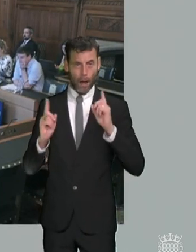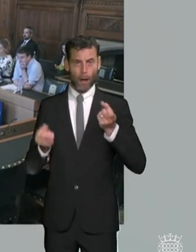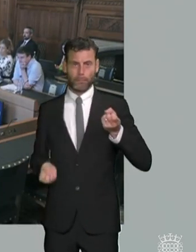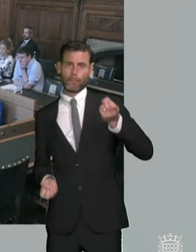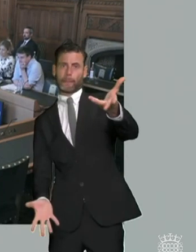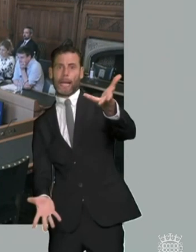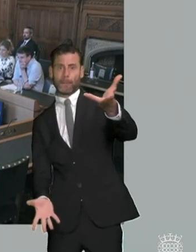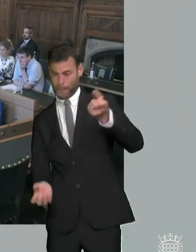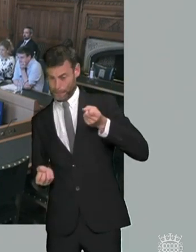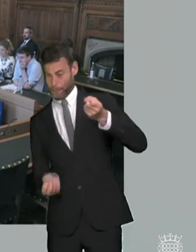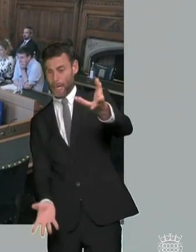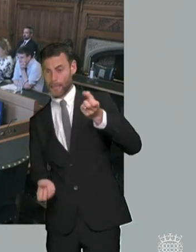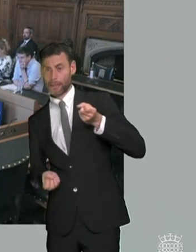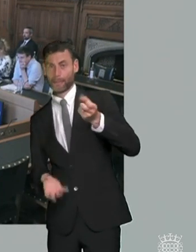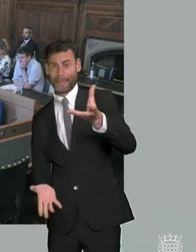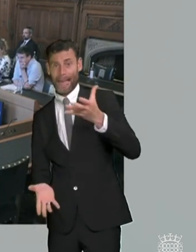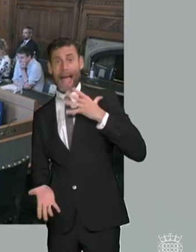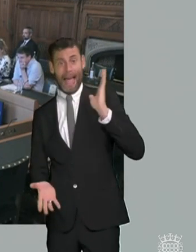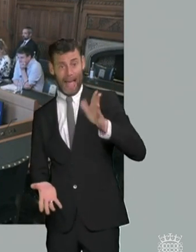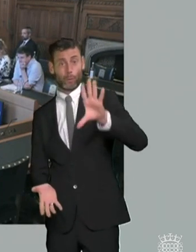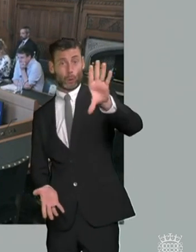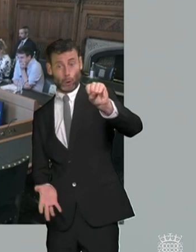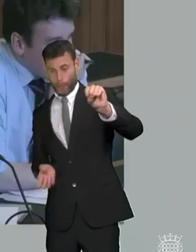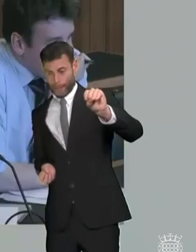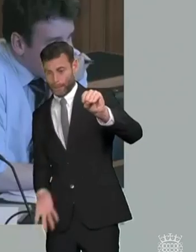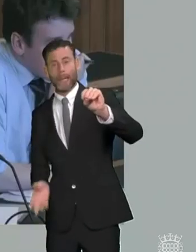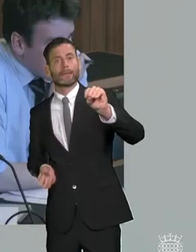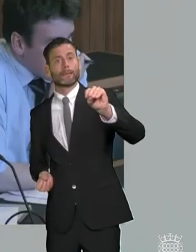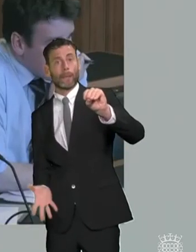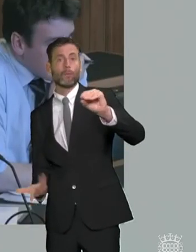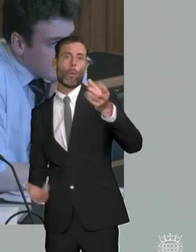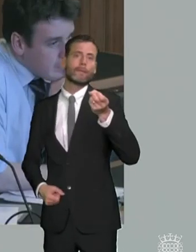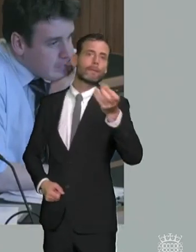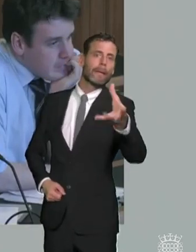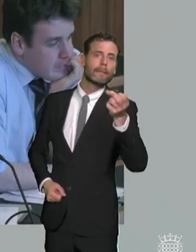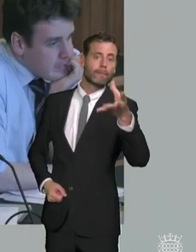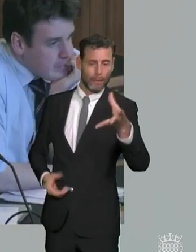all families can get to the end of the adversarial process or should it actually be redirected into